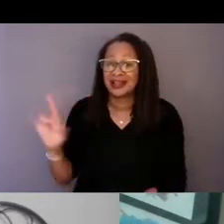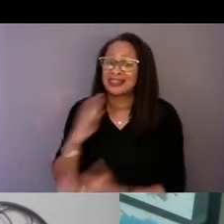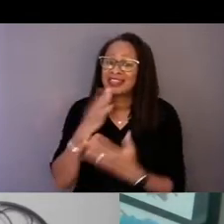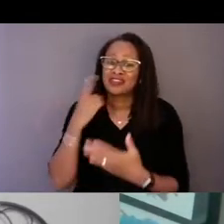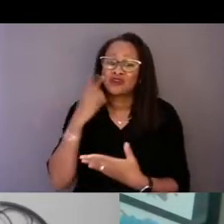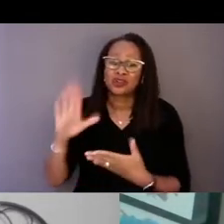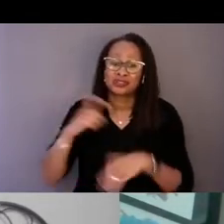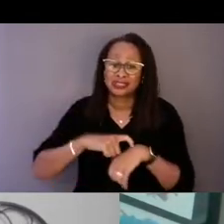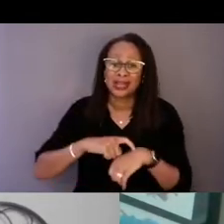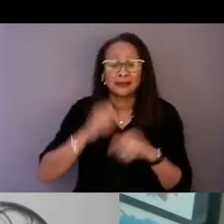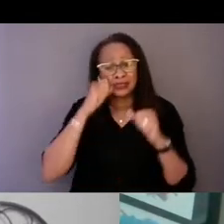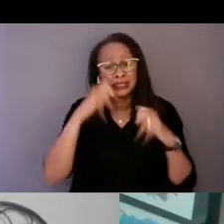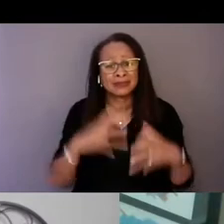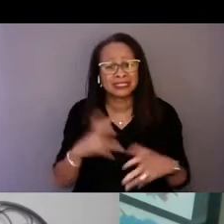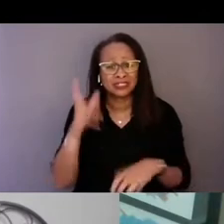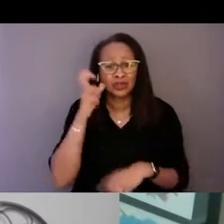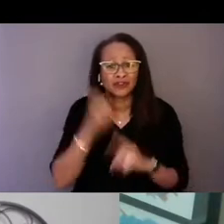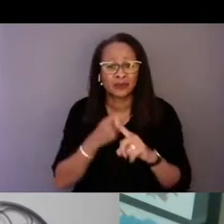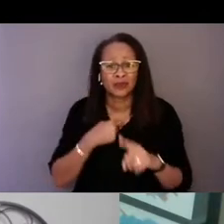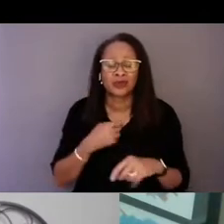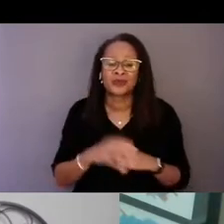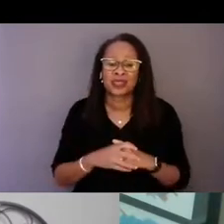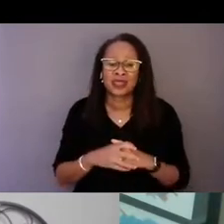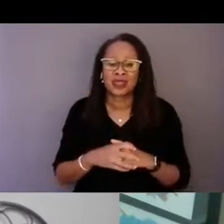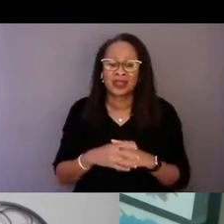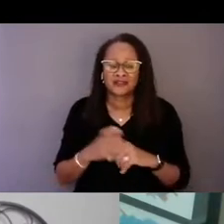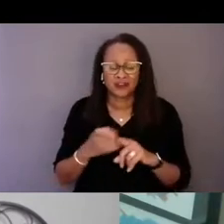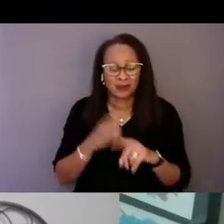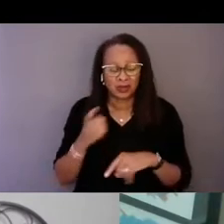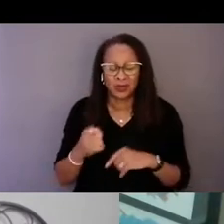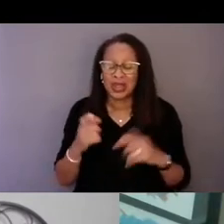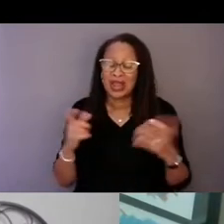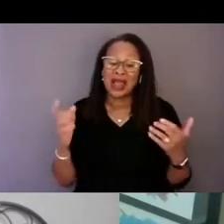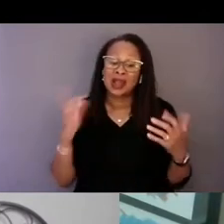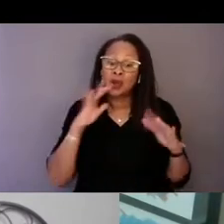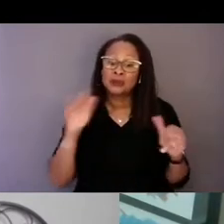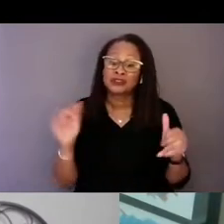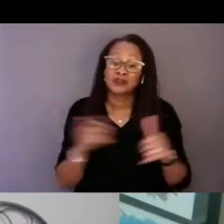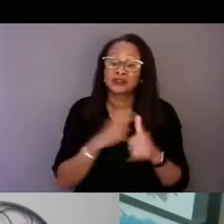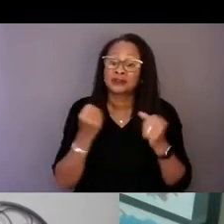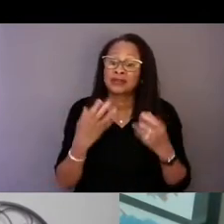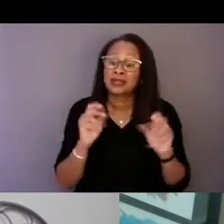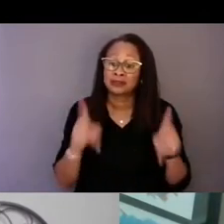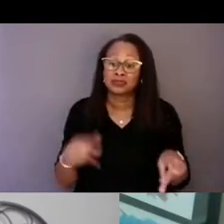and I hope this is just the first of many opportunities we can work together. I hope so too,